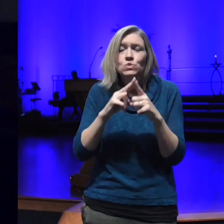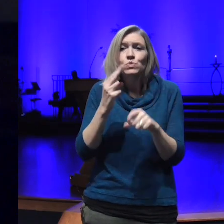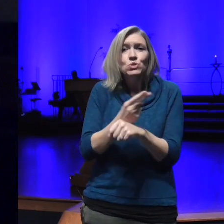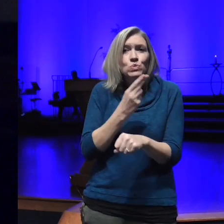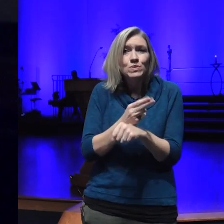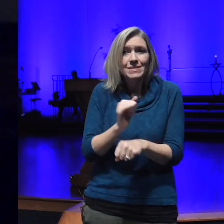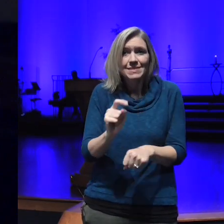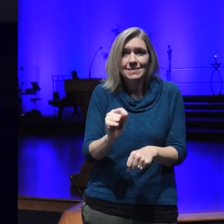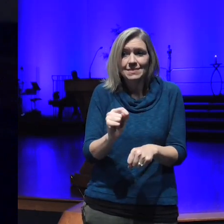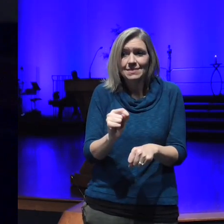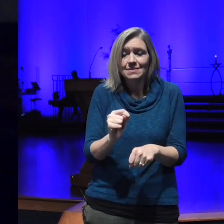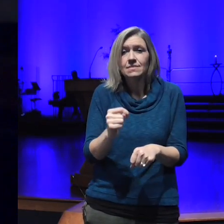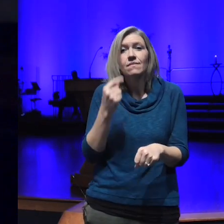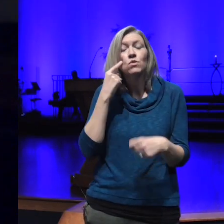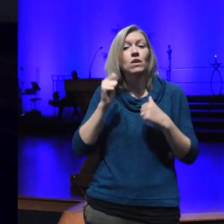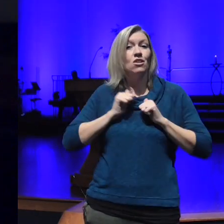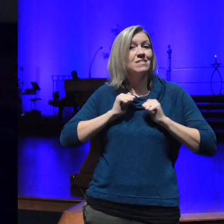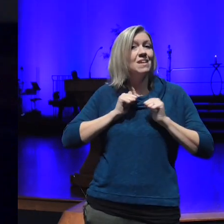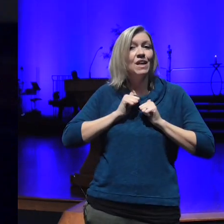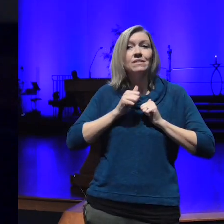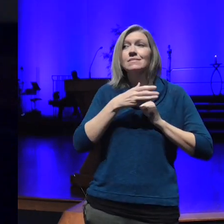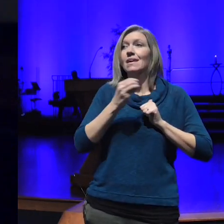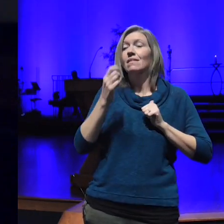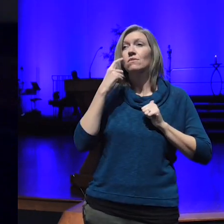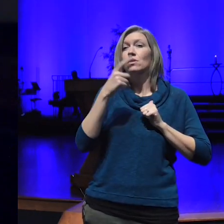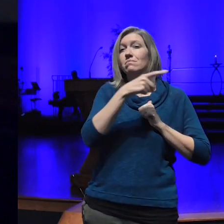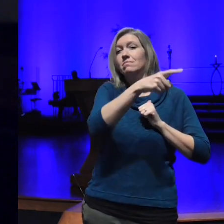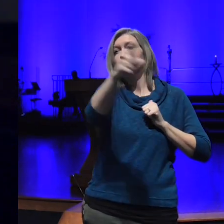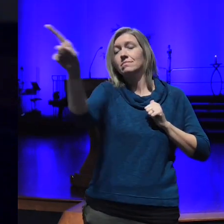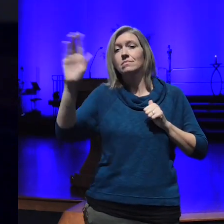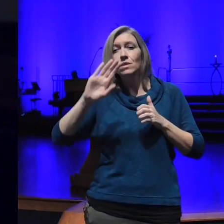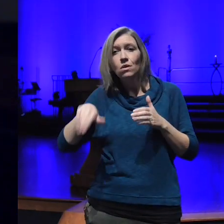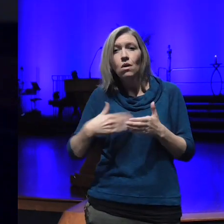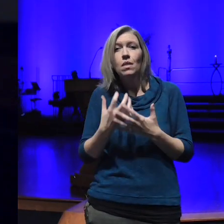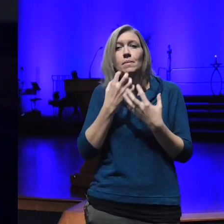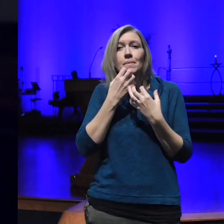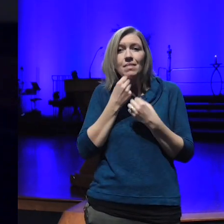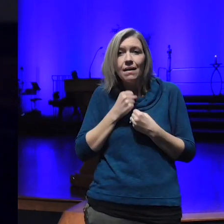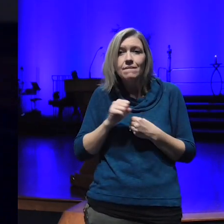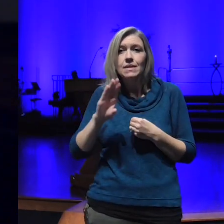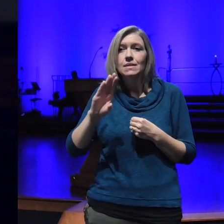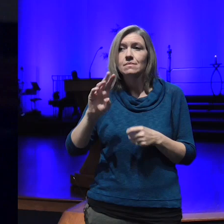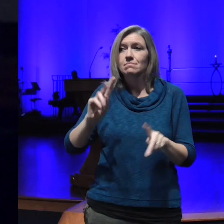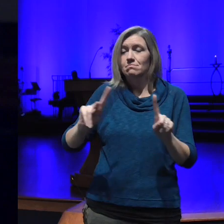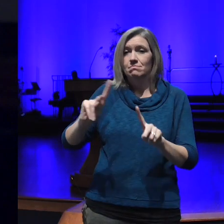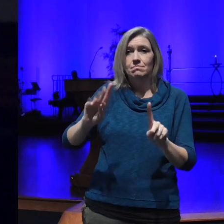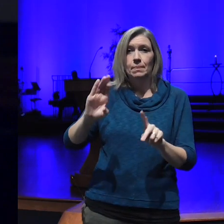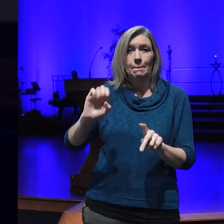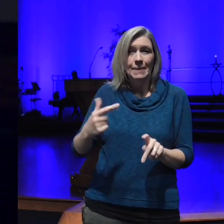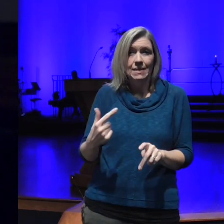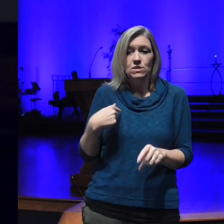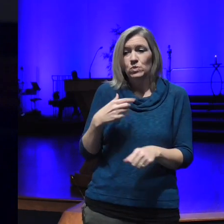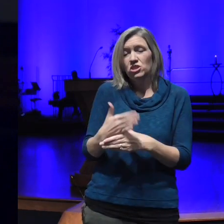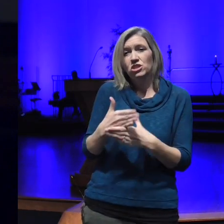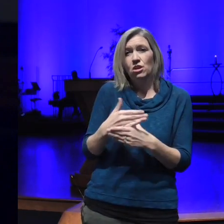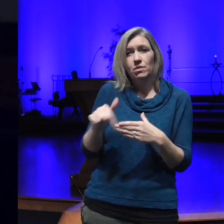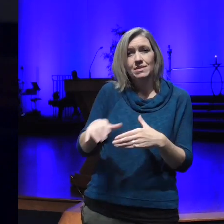ourselves and all of the beloveds we share this beautiful planet with so I accept and affirm in